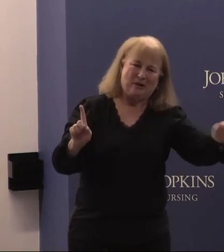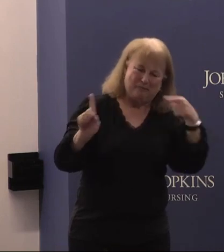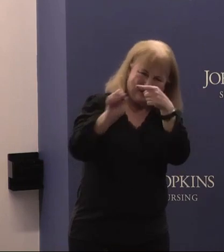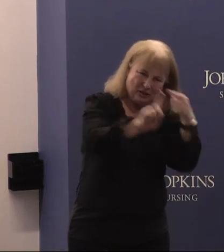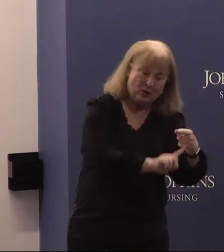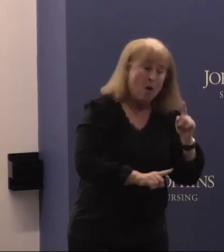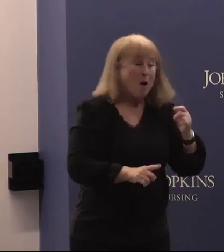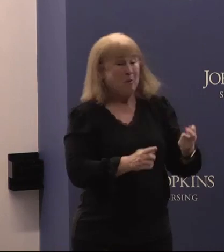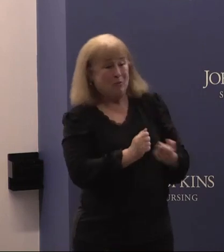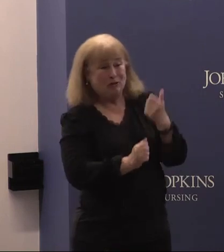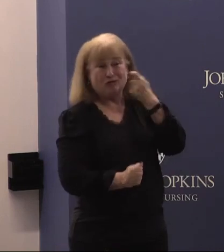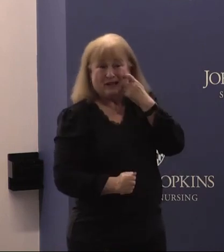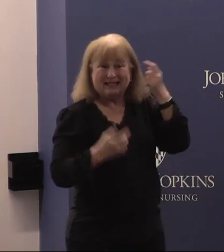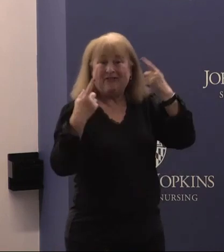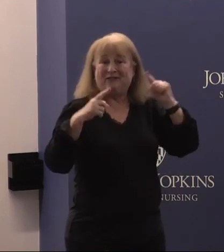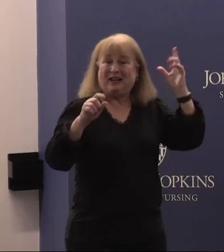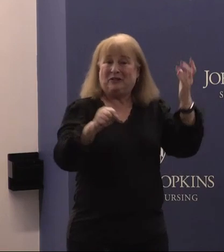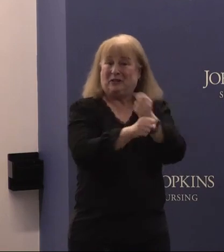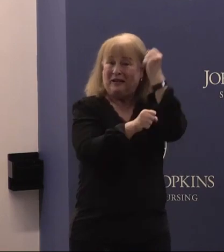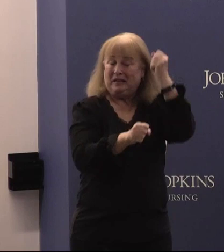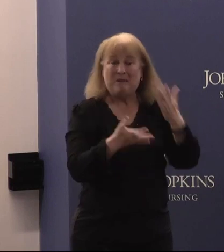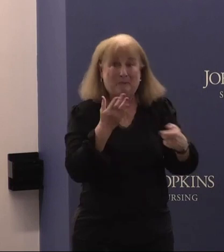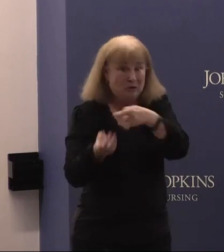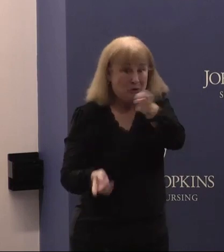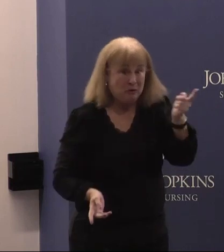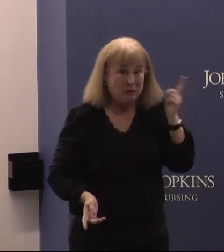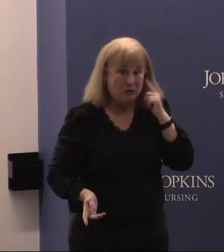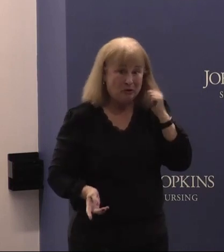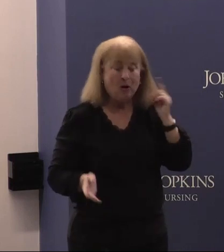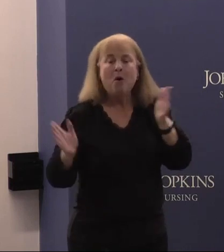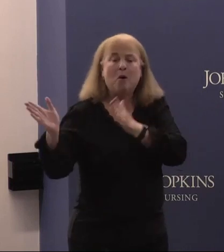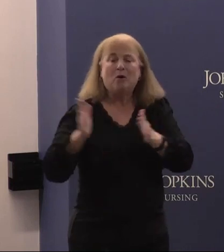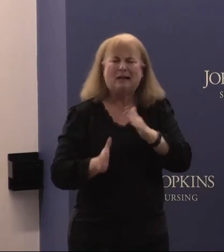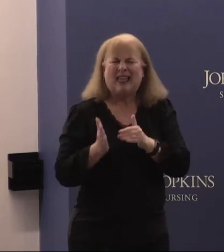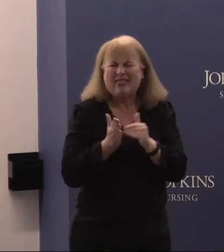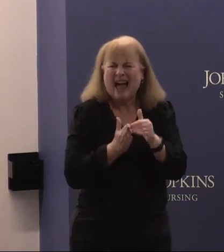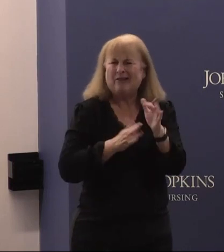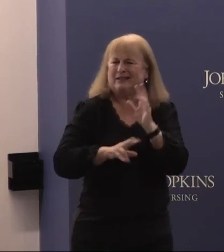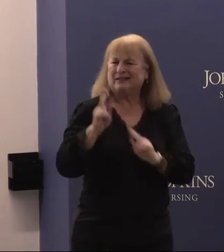recent victories which you may have heard about was organizing thousands of people to weigh in